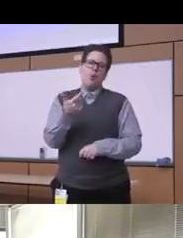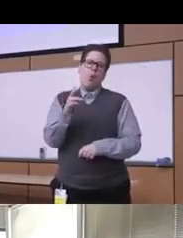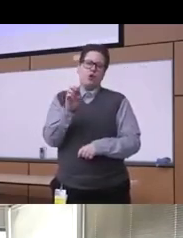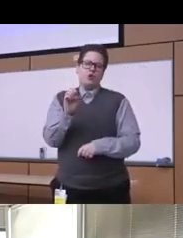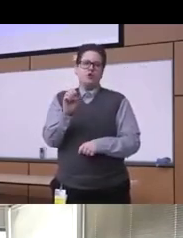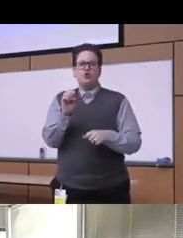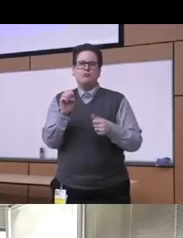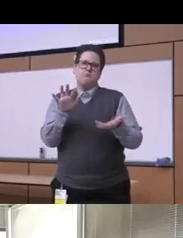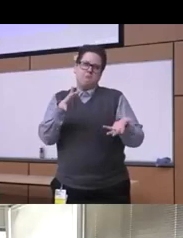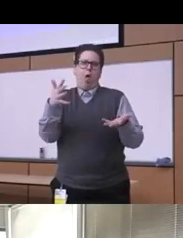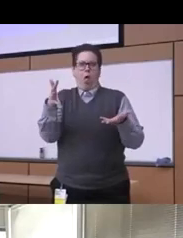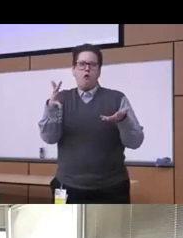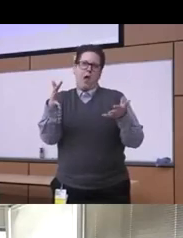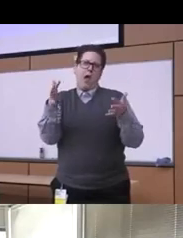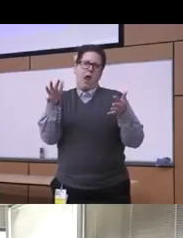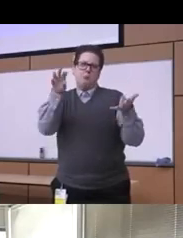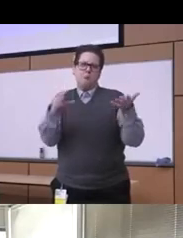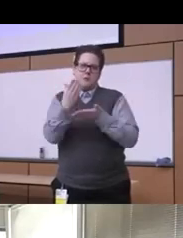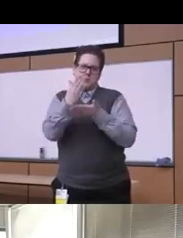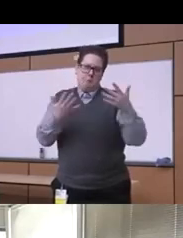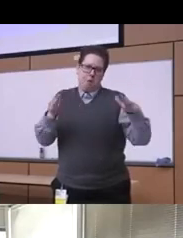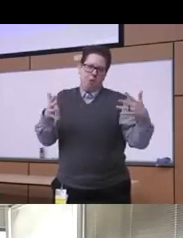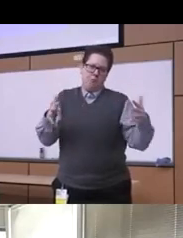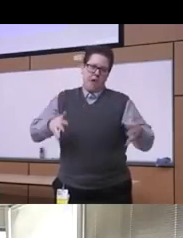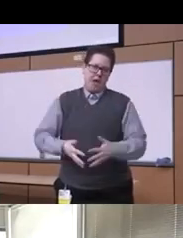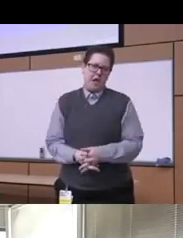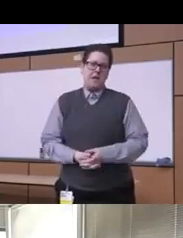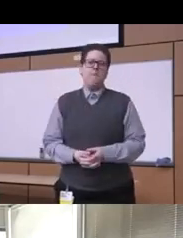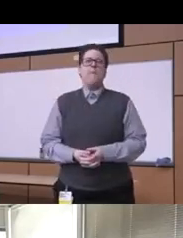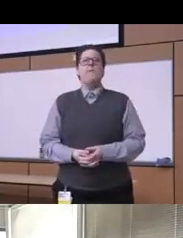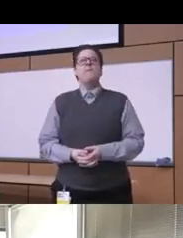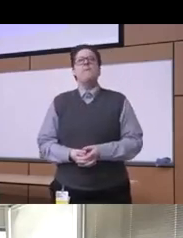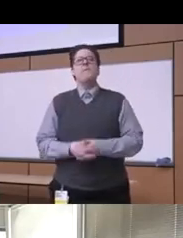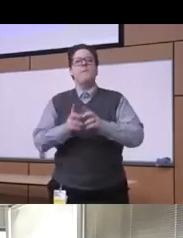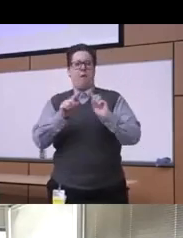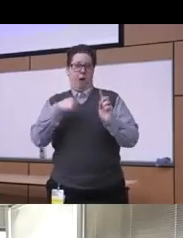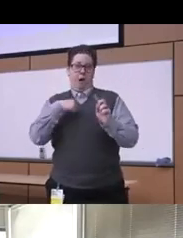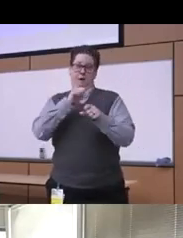uh uh gave you some uh some idea you know but I've been in the field of addiction for